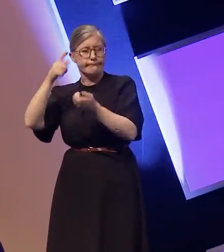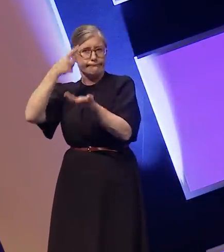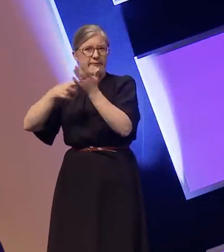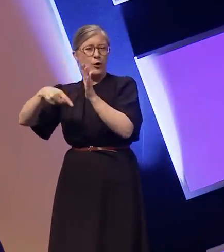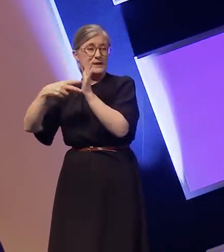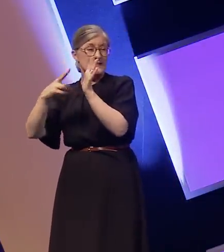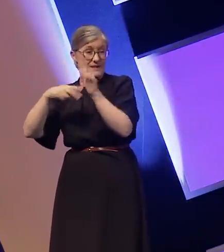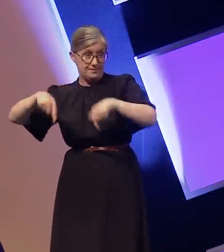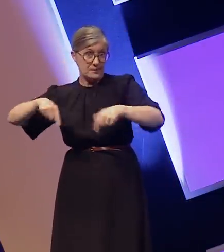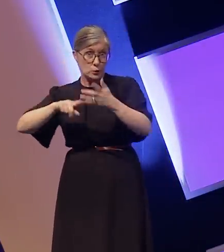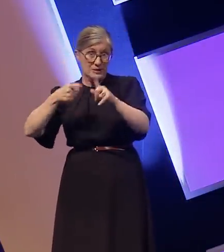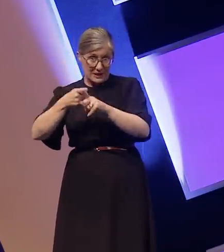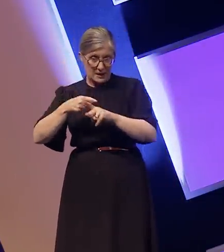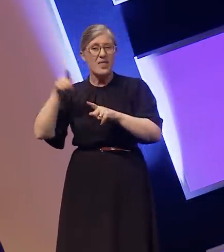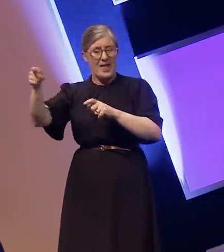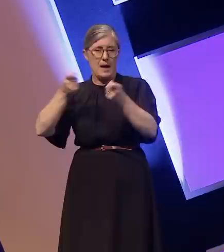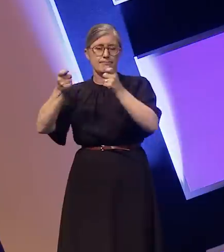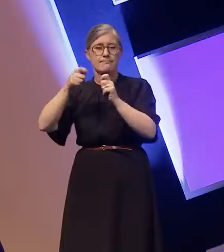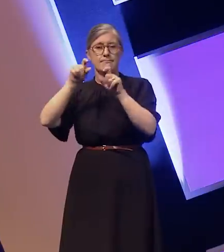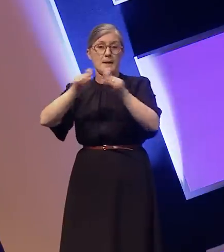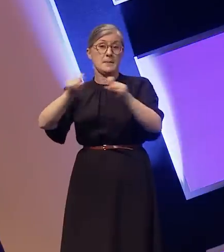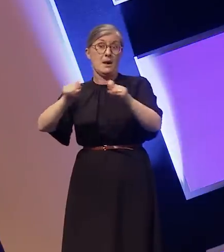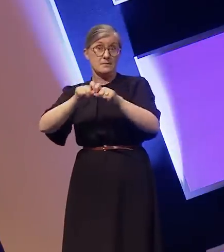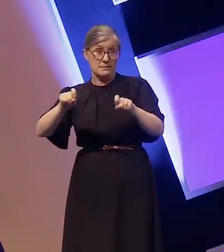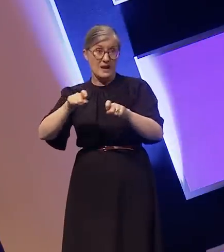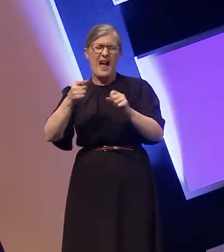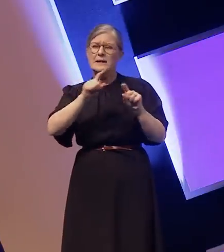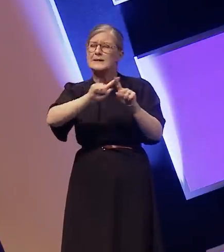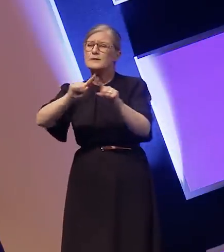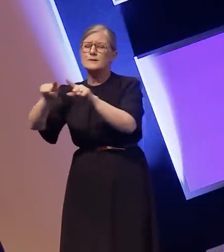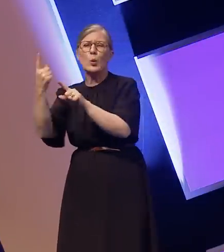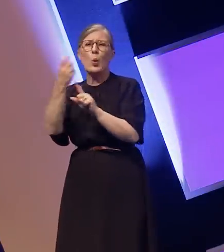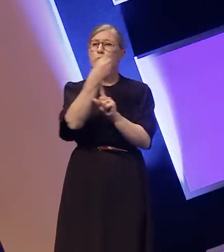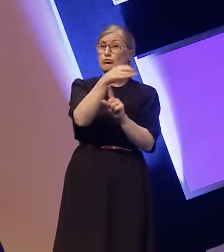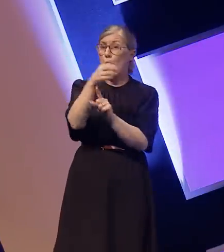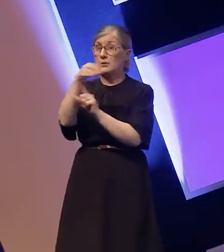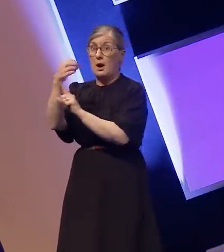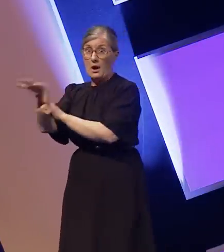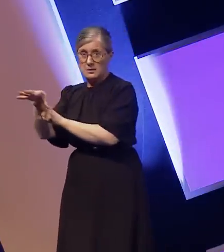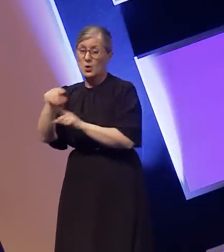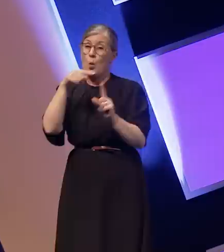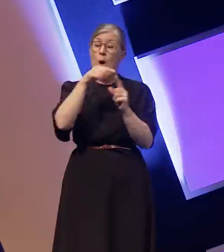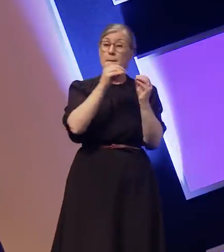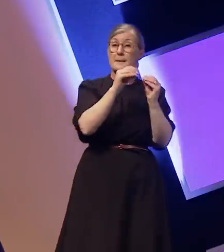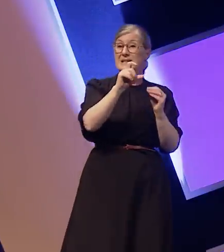are different. The BBC is required to subtitle 100% of their shows, but ITV